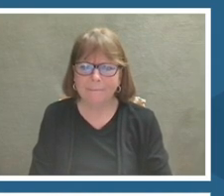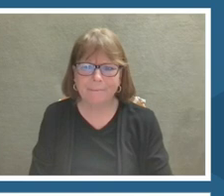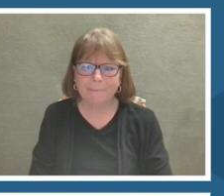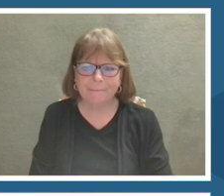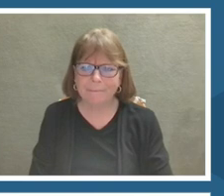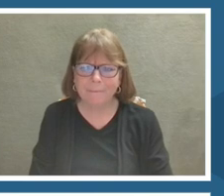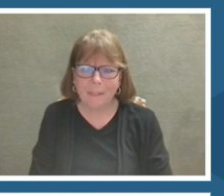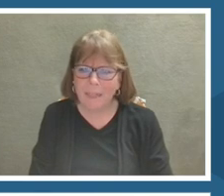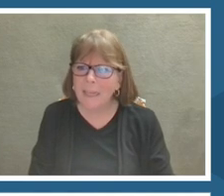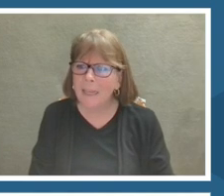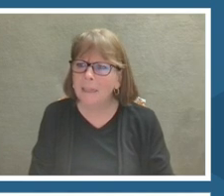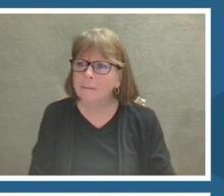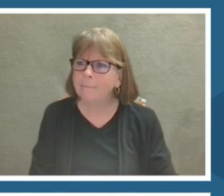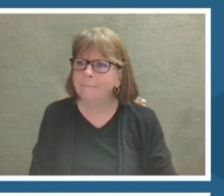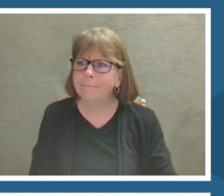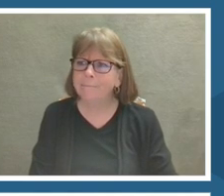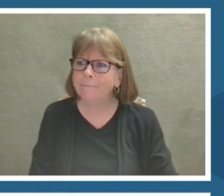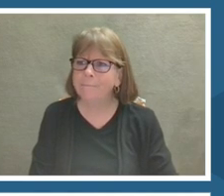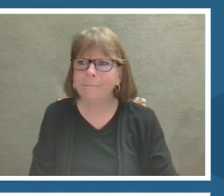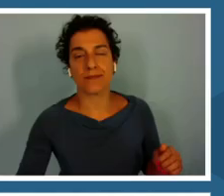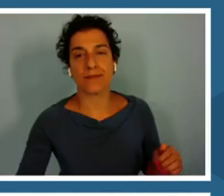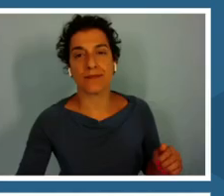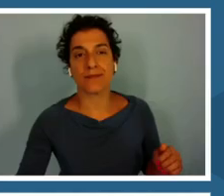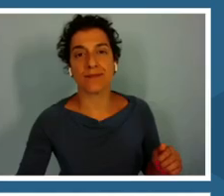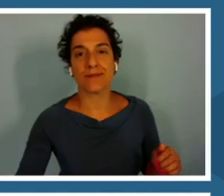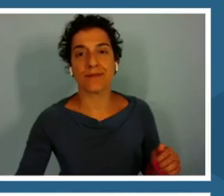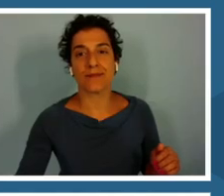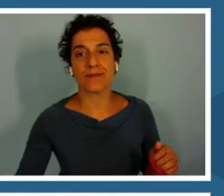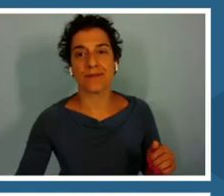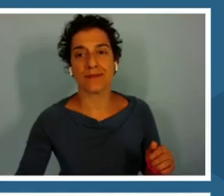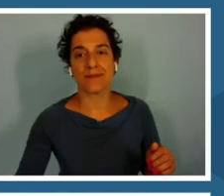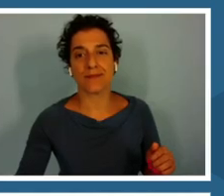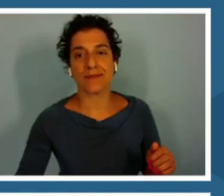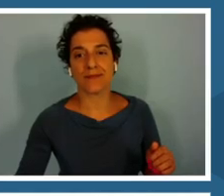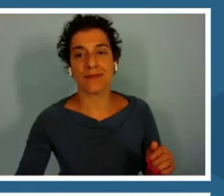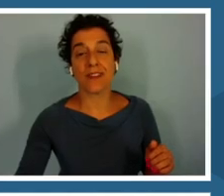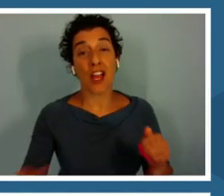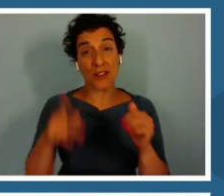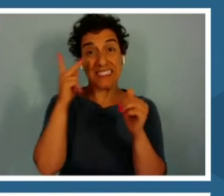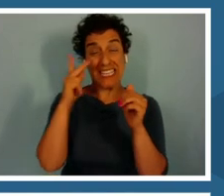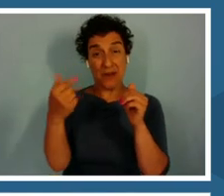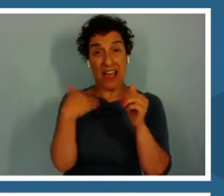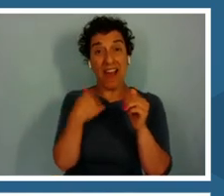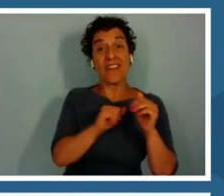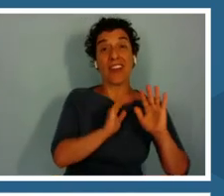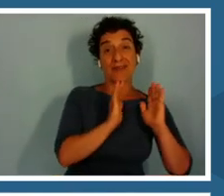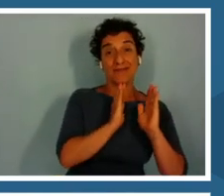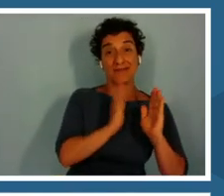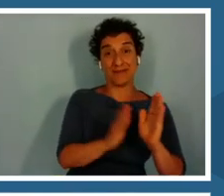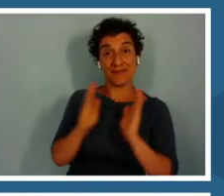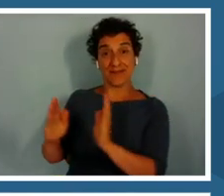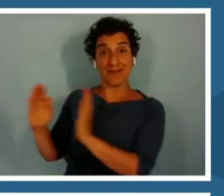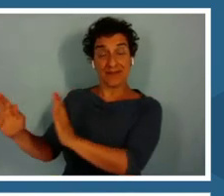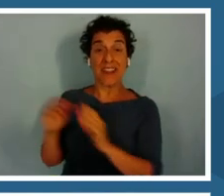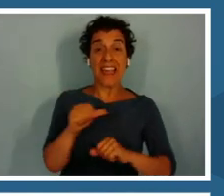Scrolling down you can see that we have all three of those men kit elements. On the left-hand side you have the interactive game.